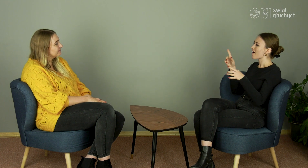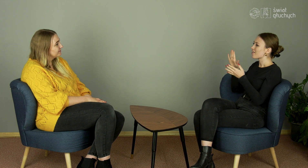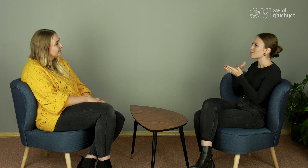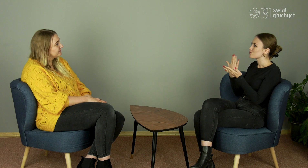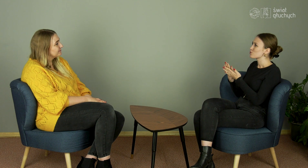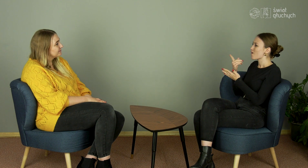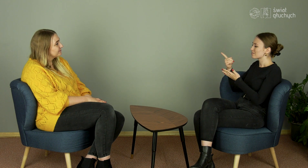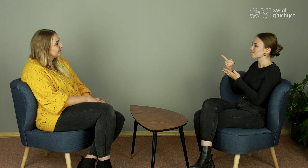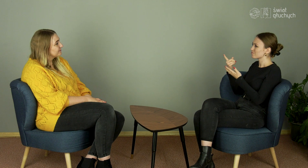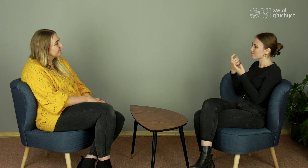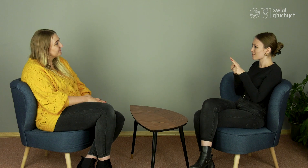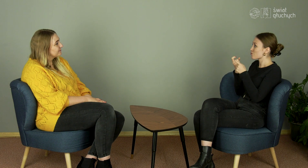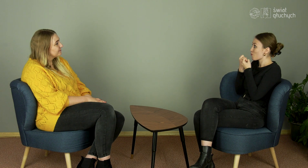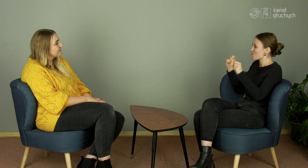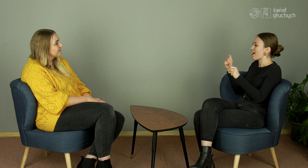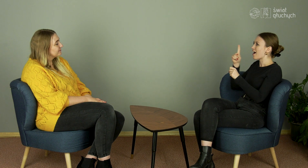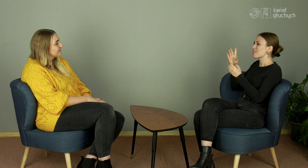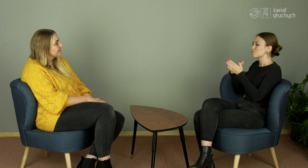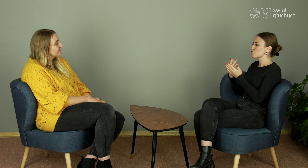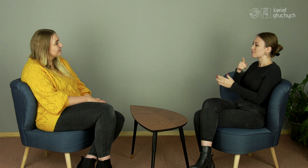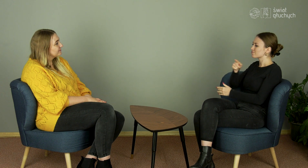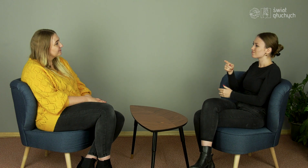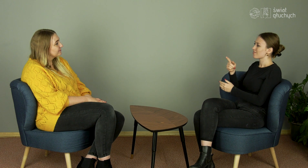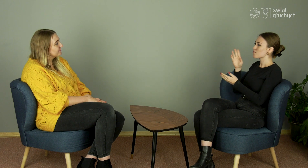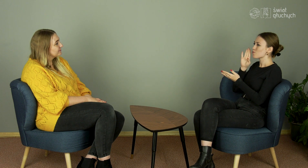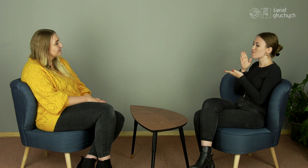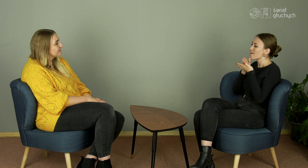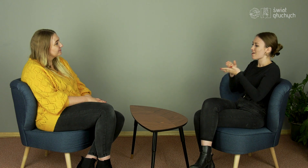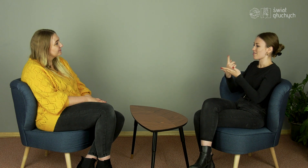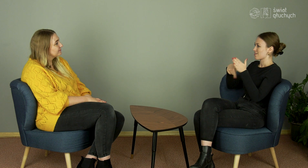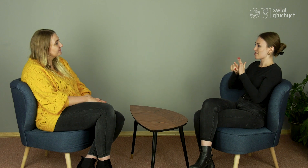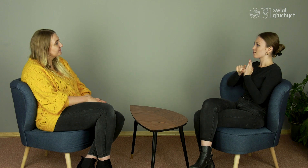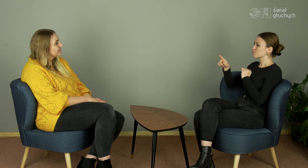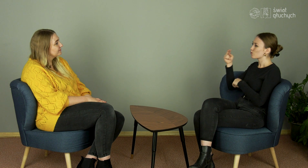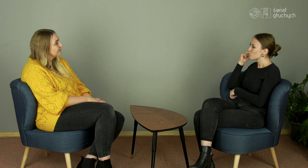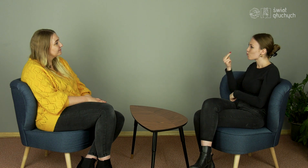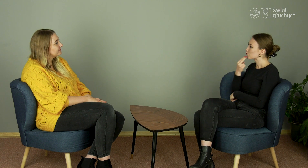and also that you are courage. What advice would you have for deaf people,